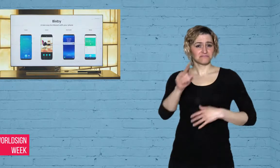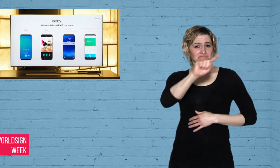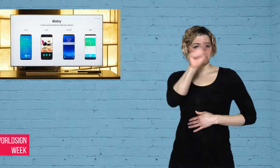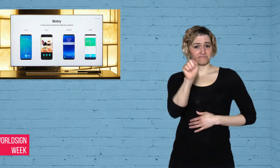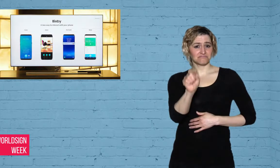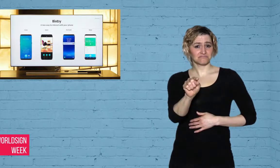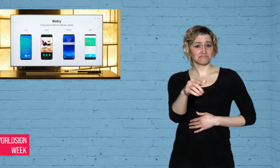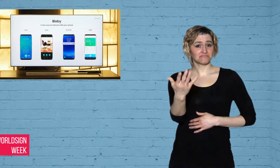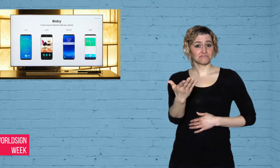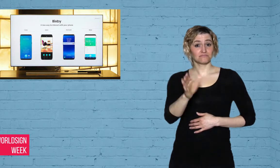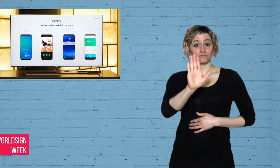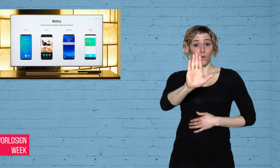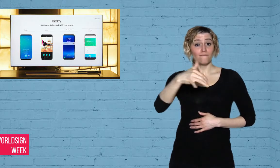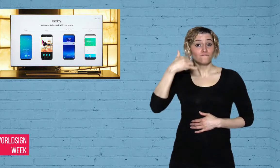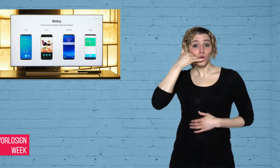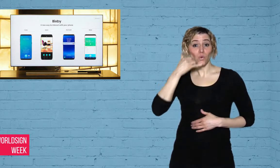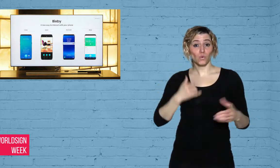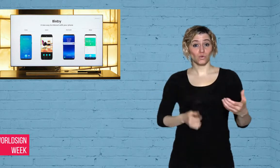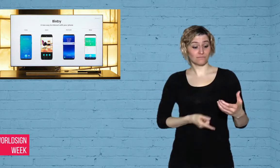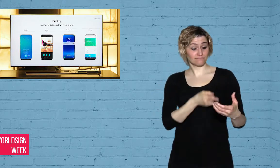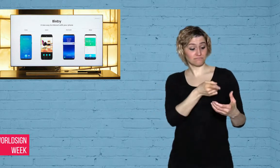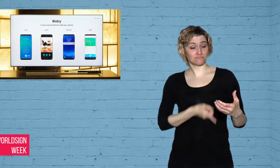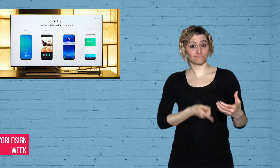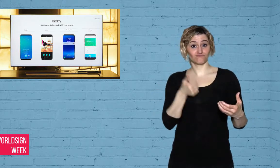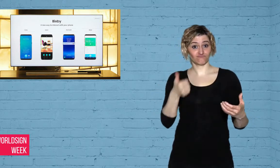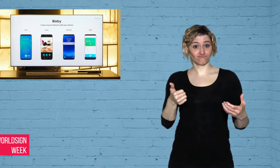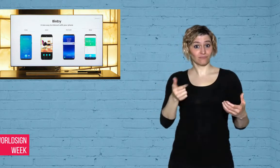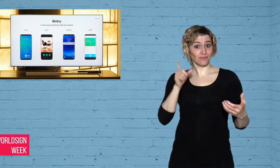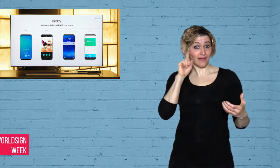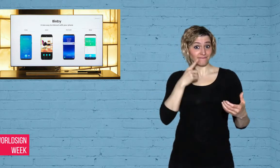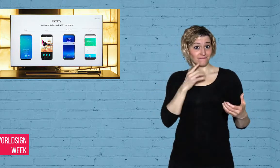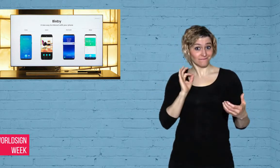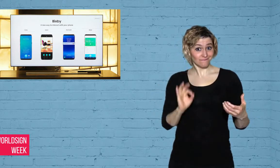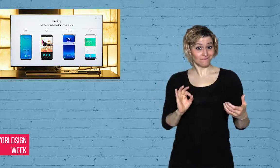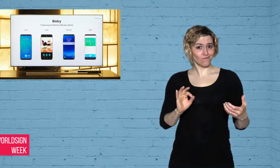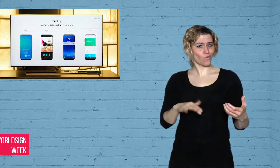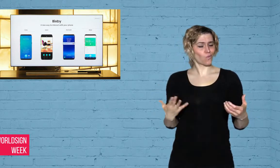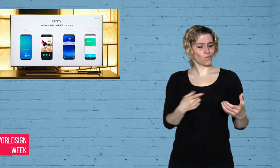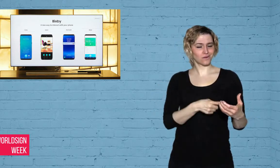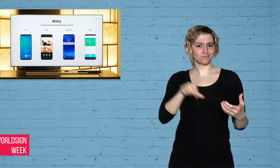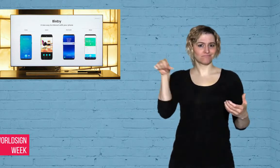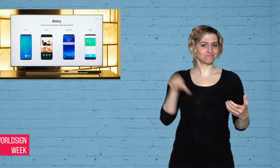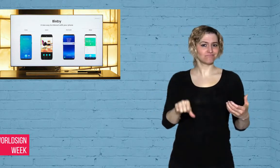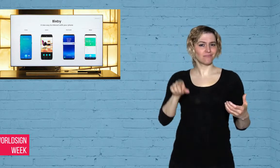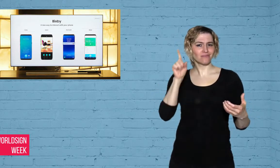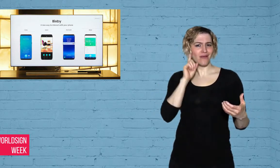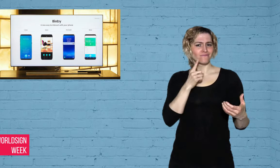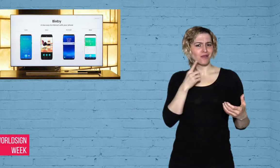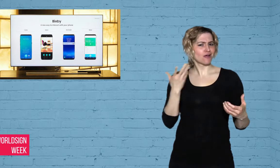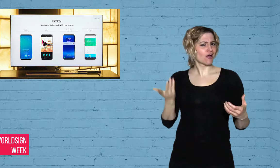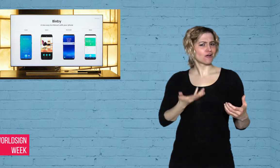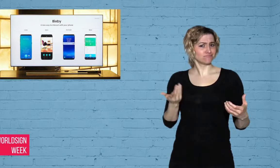Dawn: Is your phone accessible or not